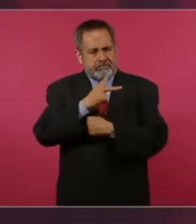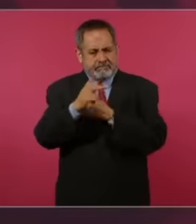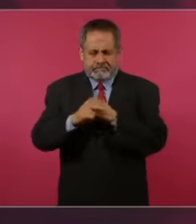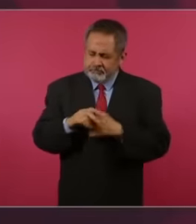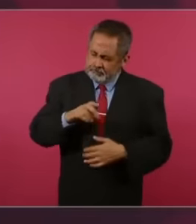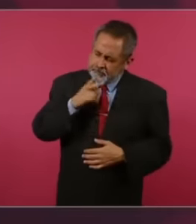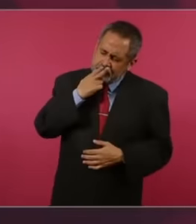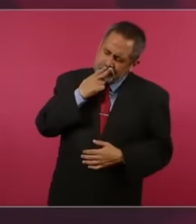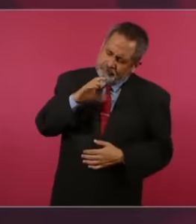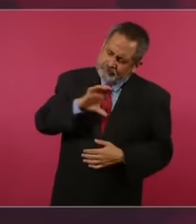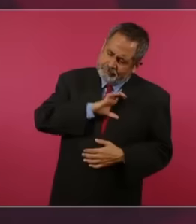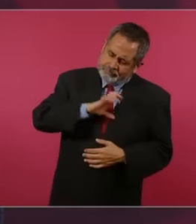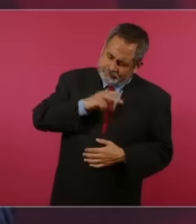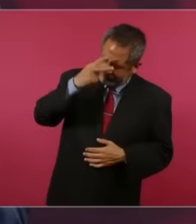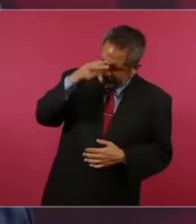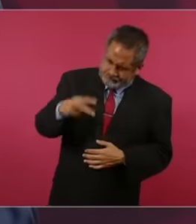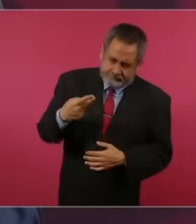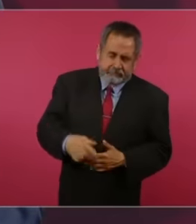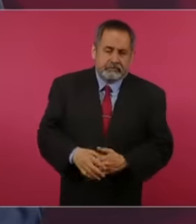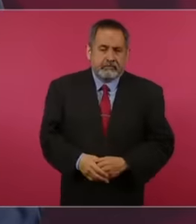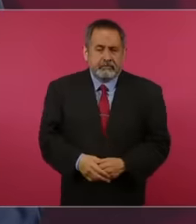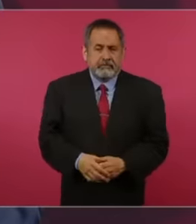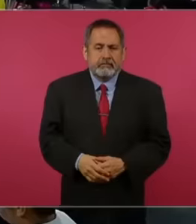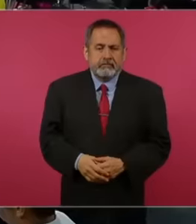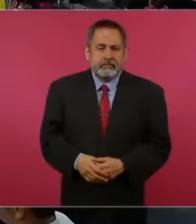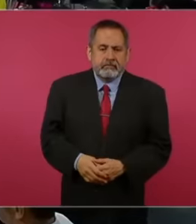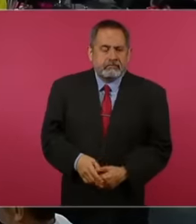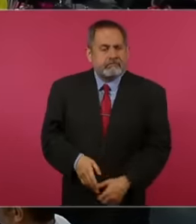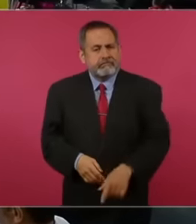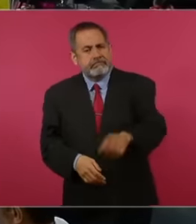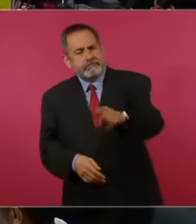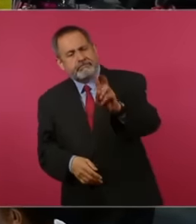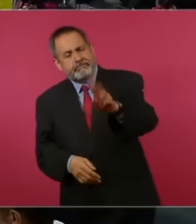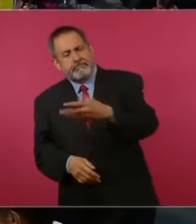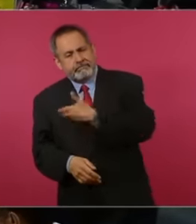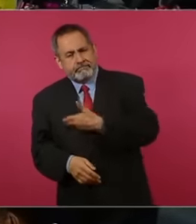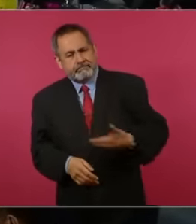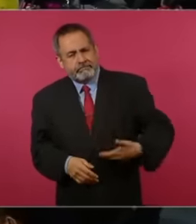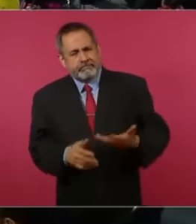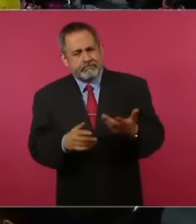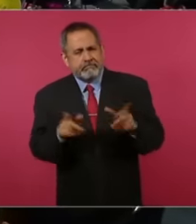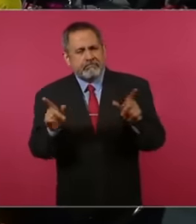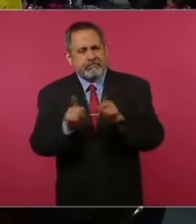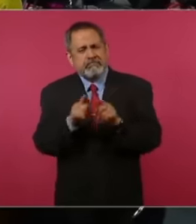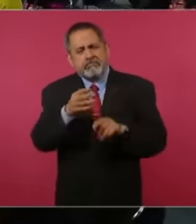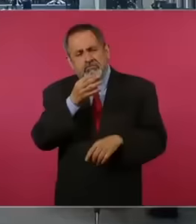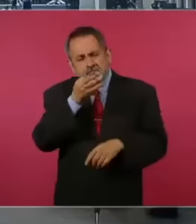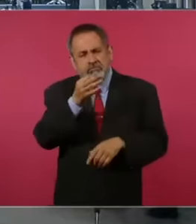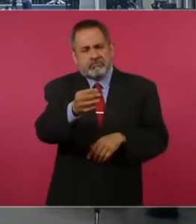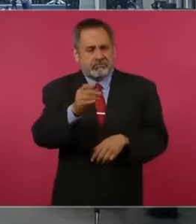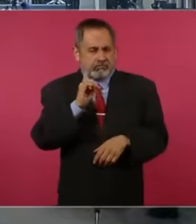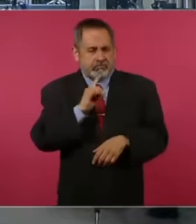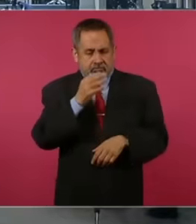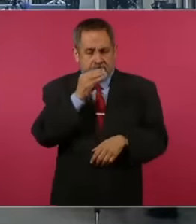Mexico have? That's right, Mr. President, I would like to mention a situation now that I arrived in